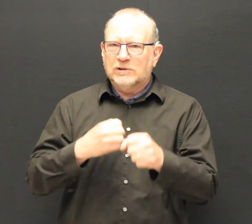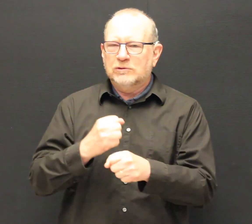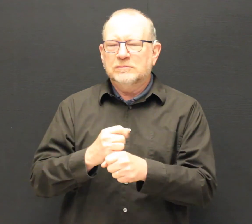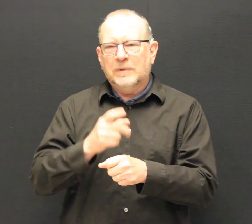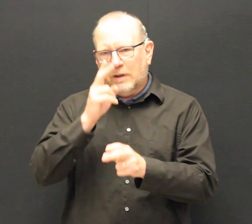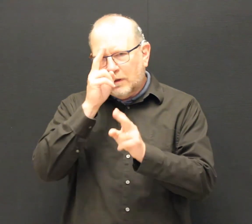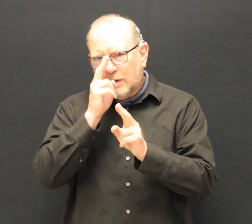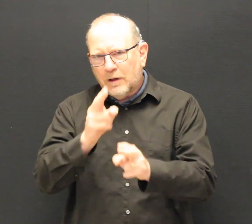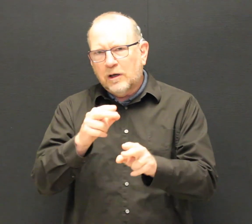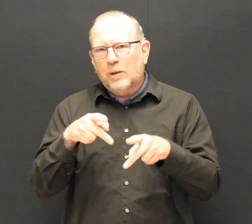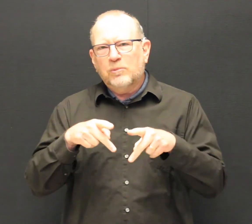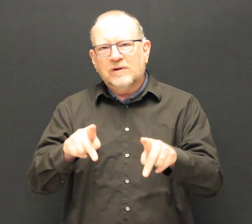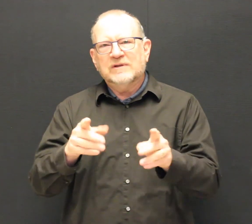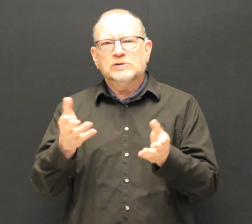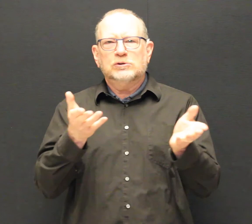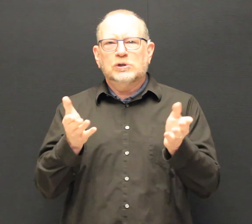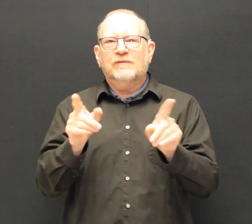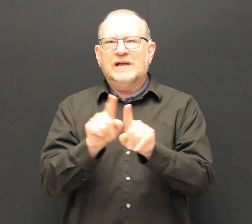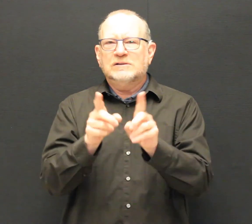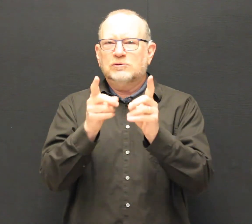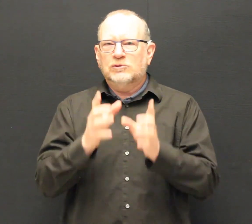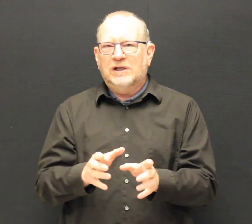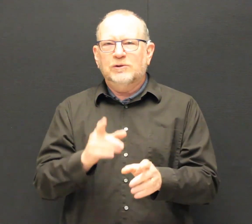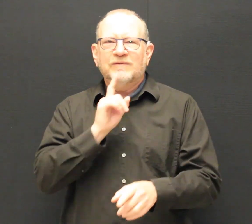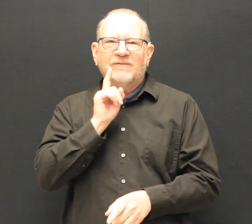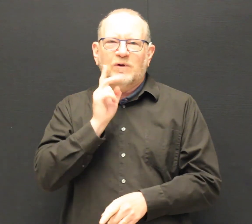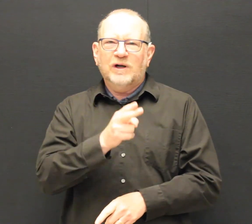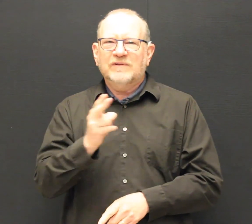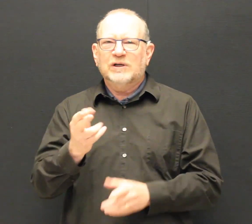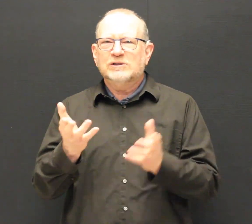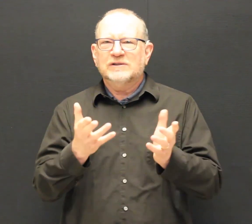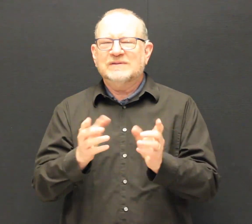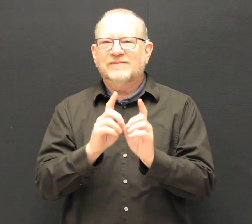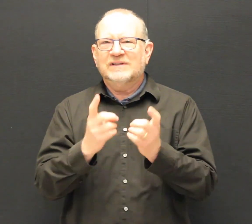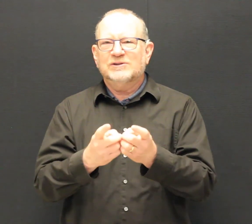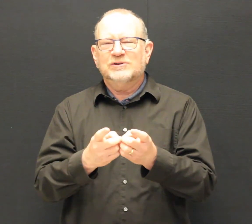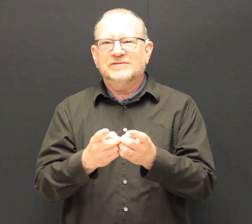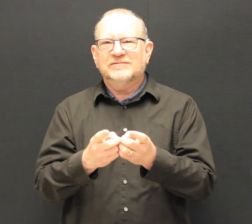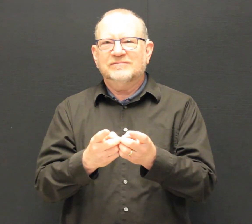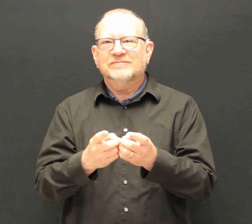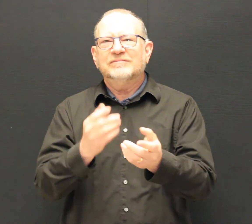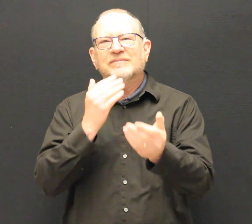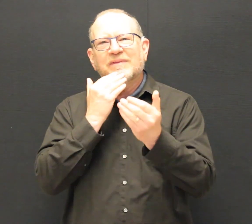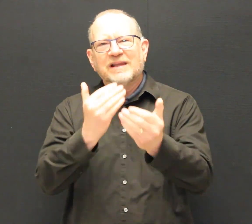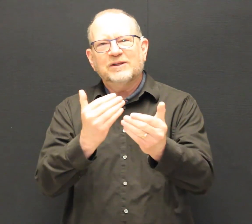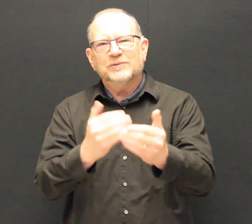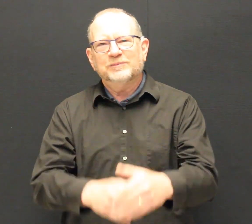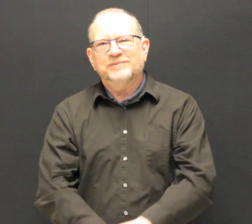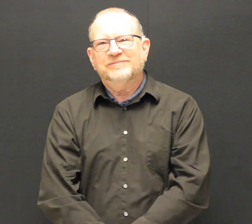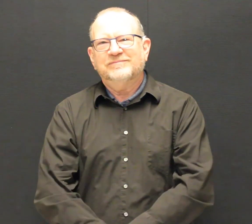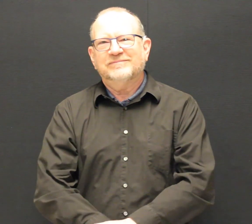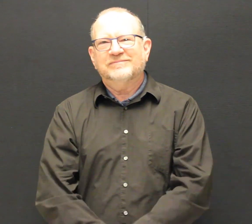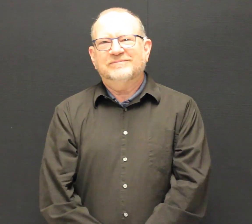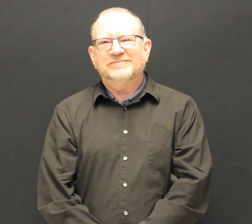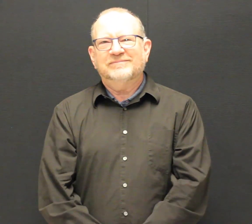It has been an honor and privilege to serve as the DHHSD Director for the past 4 years. Thank you.